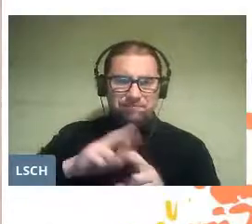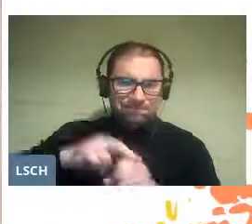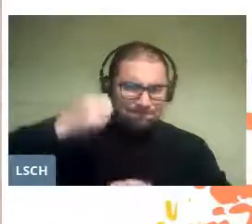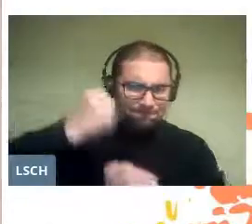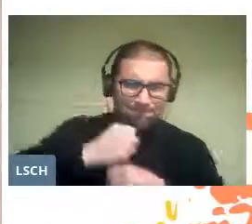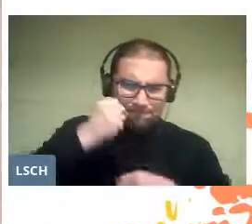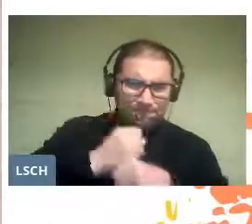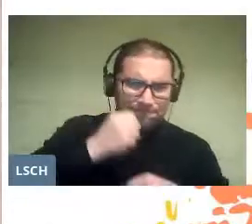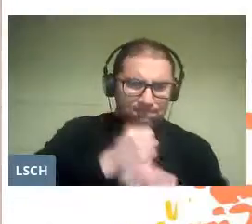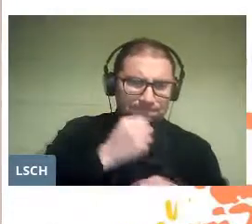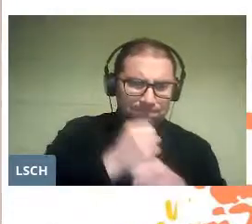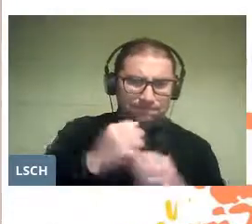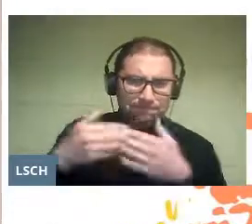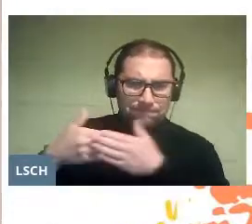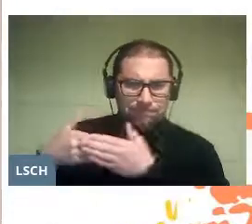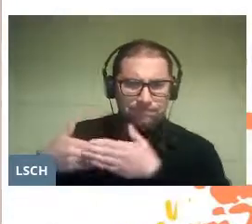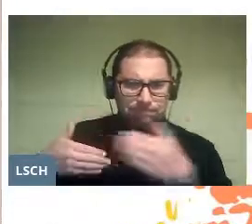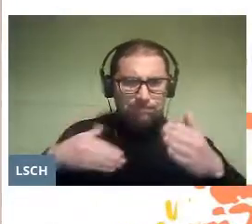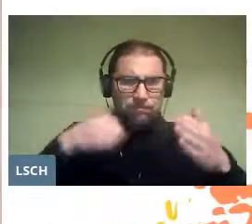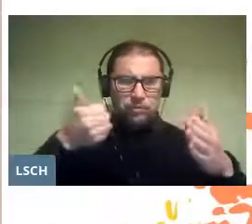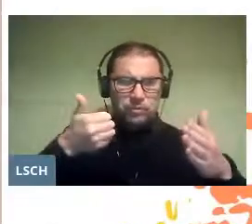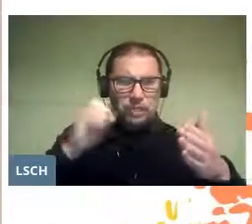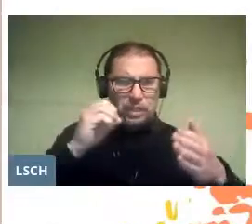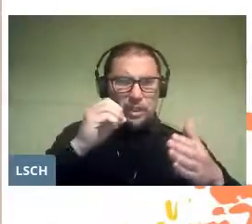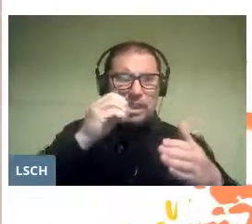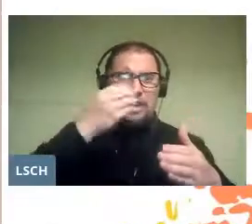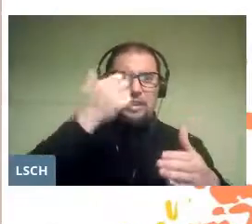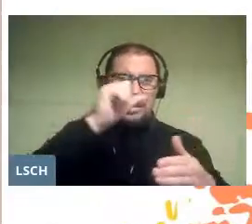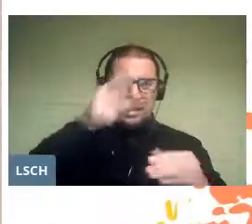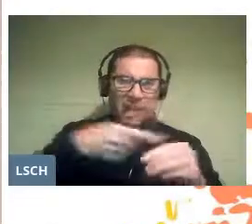up to 60 hours per week.